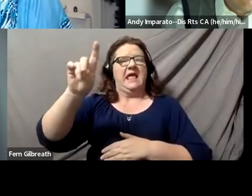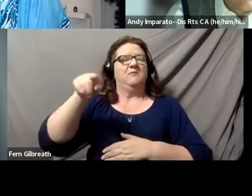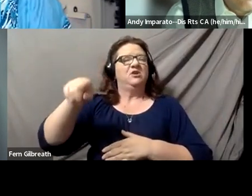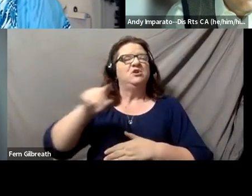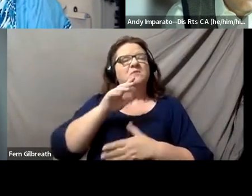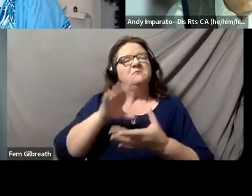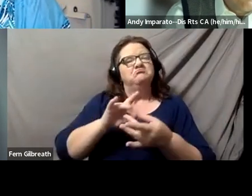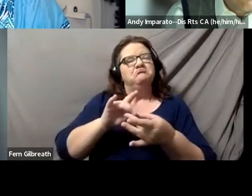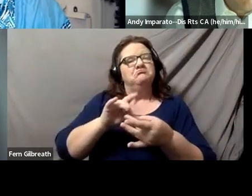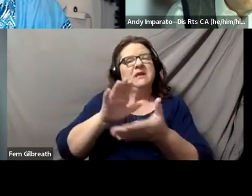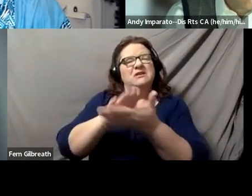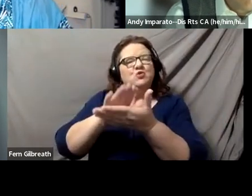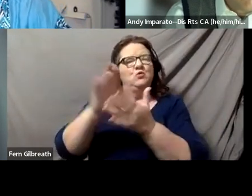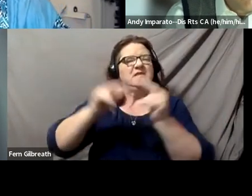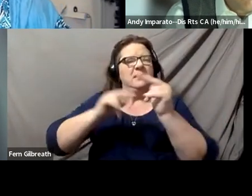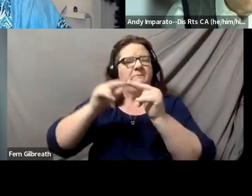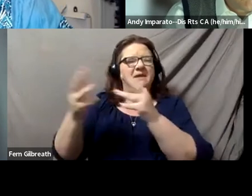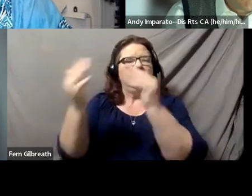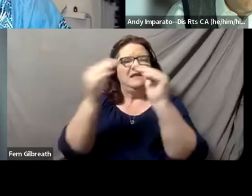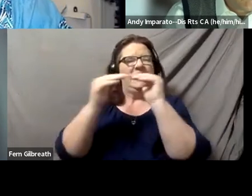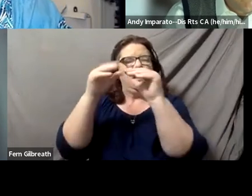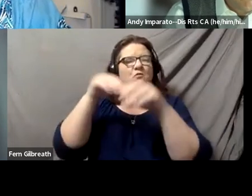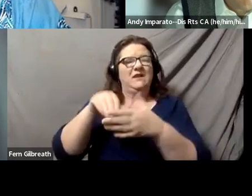and she said that schools, the new three Rs for schools